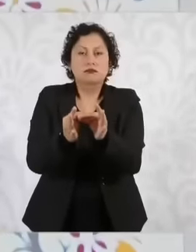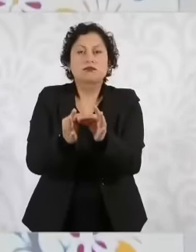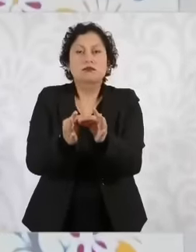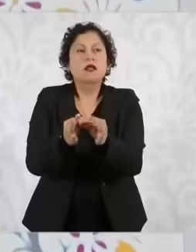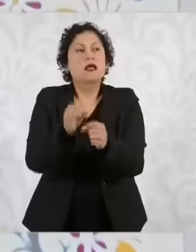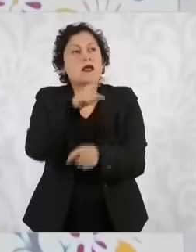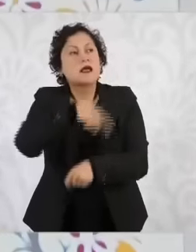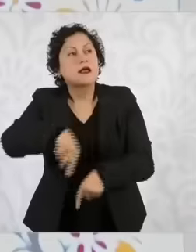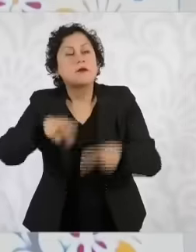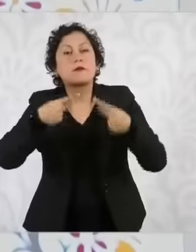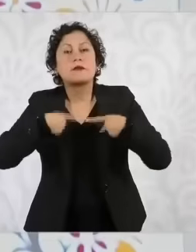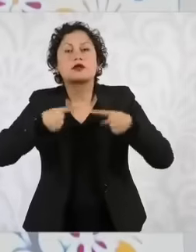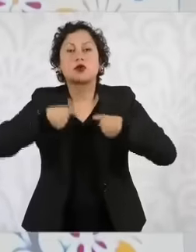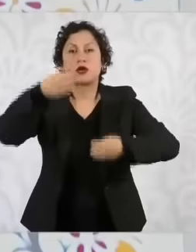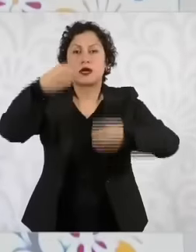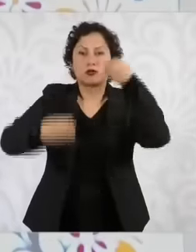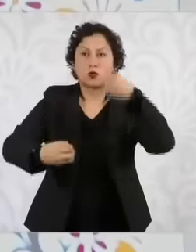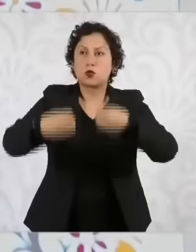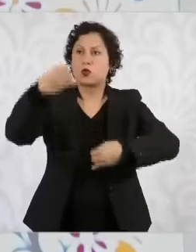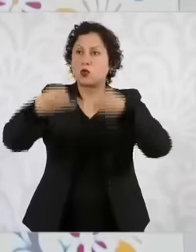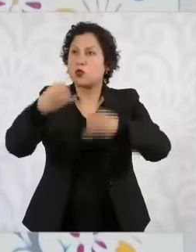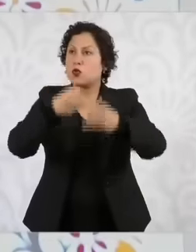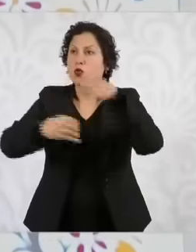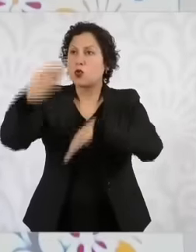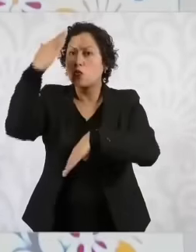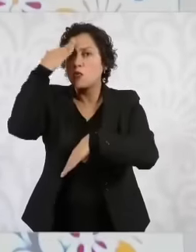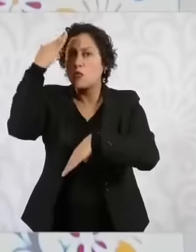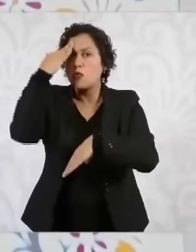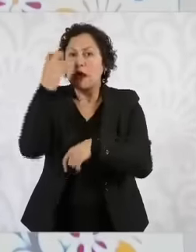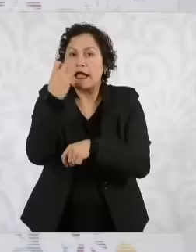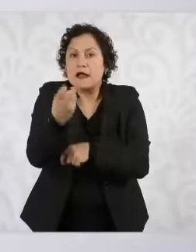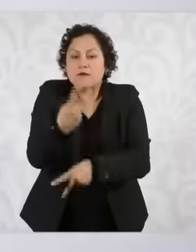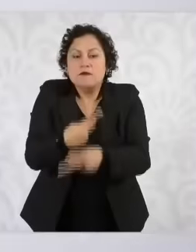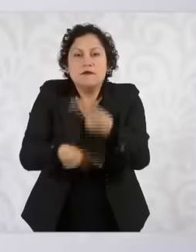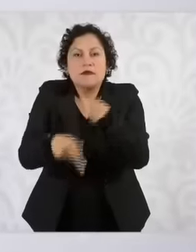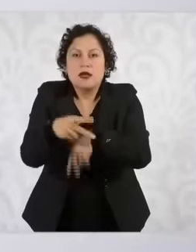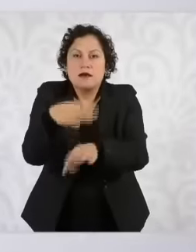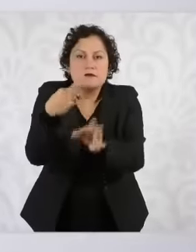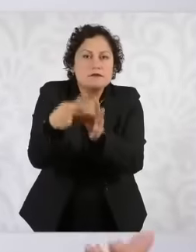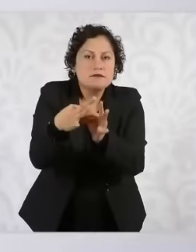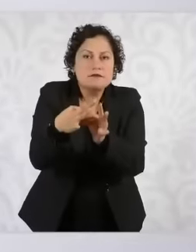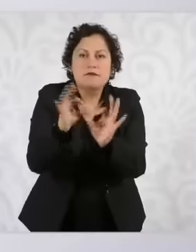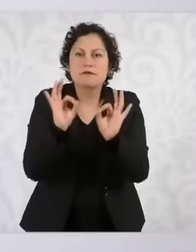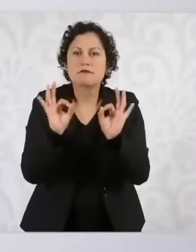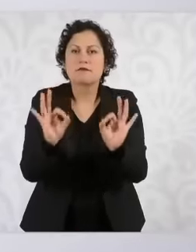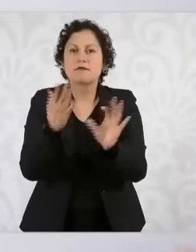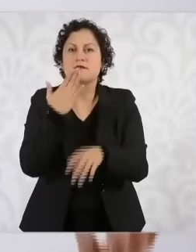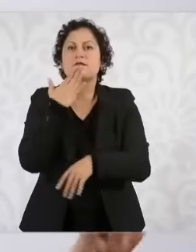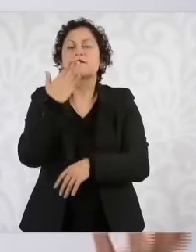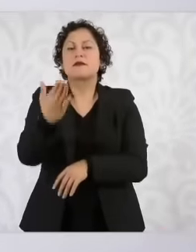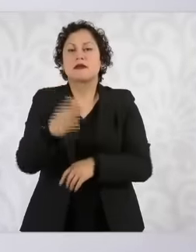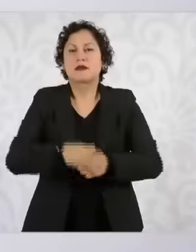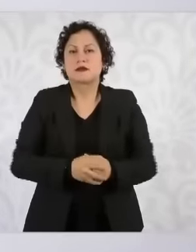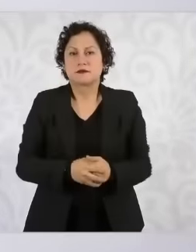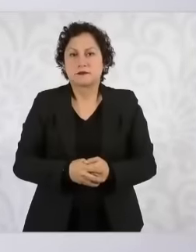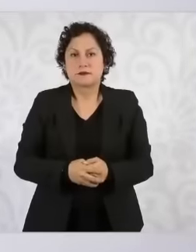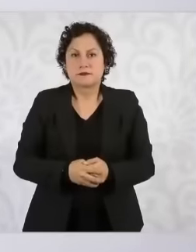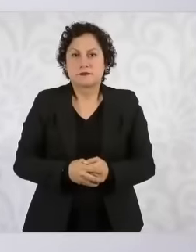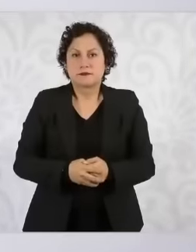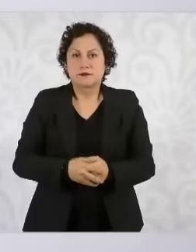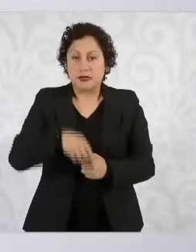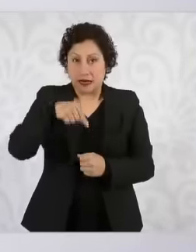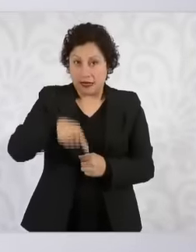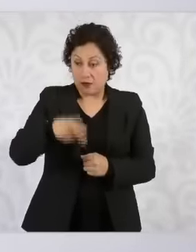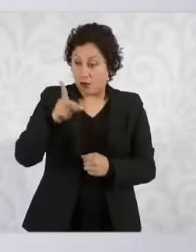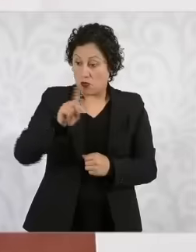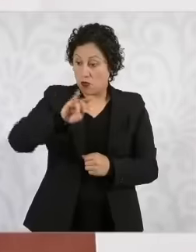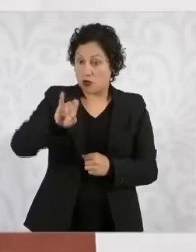responsible Who the judges are going to serve the judicial power in an